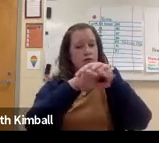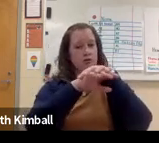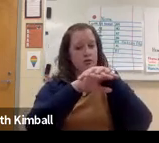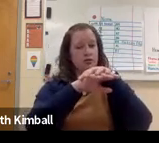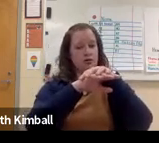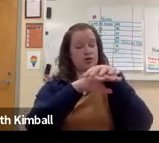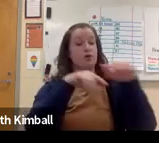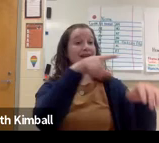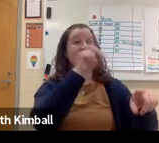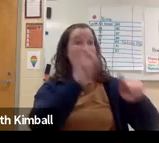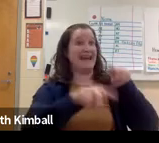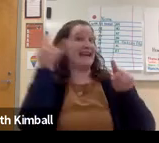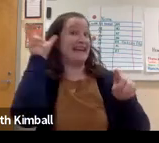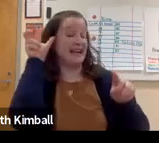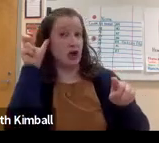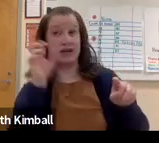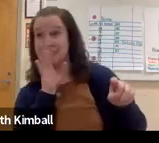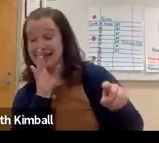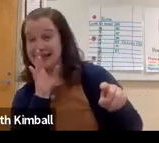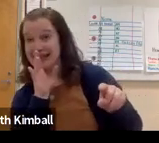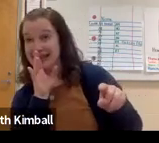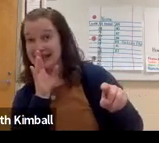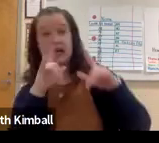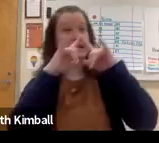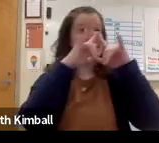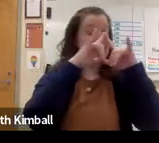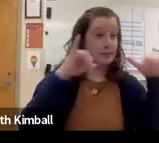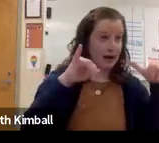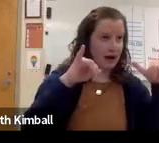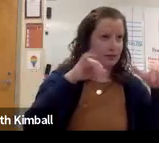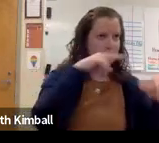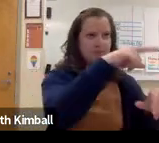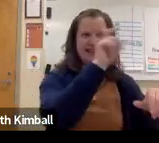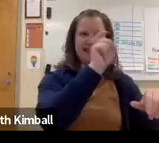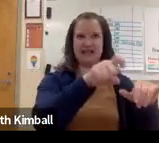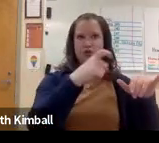and then you'll know that he might be the interpreter. And then, there is a person there